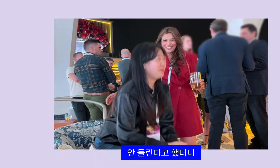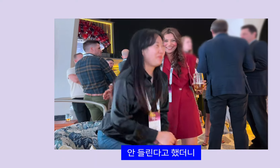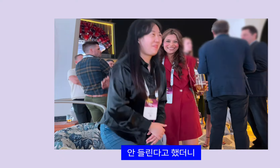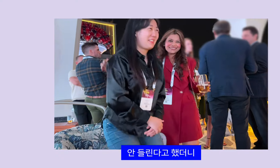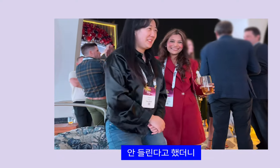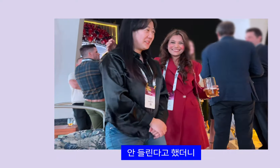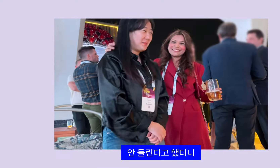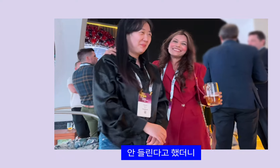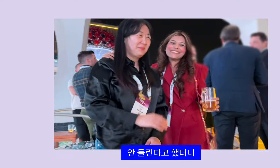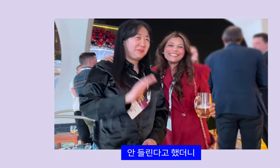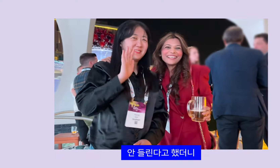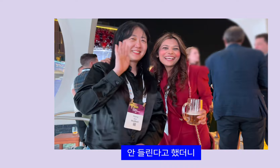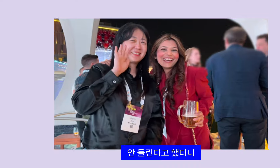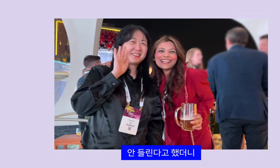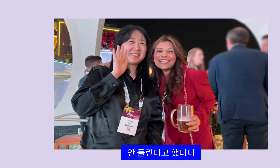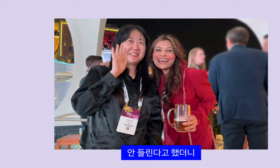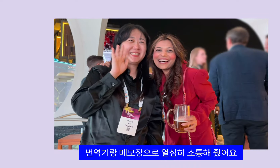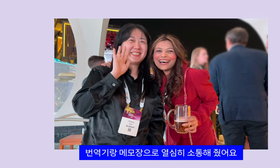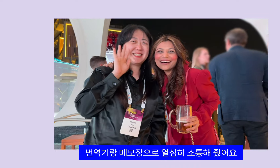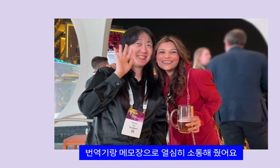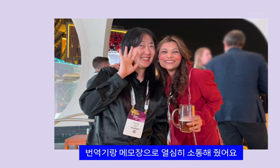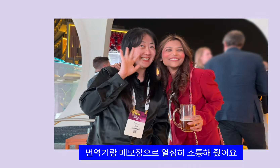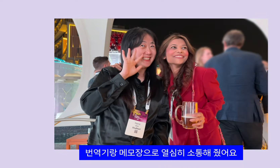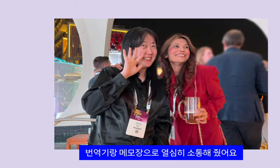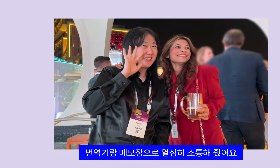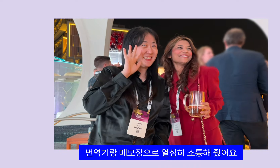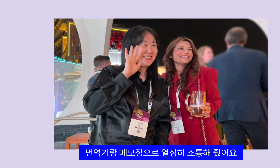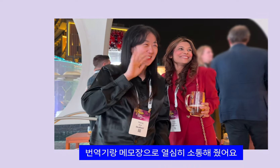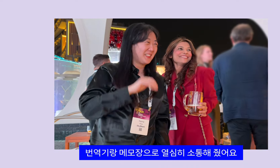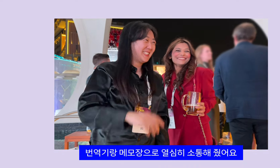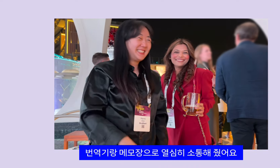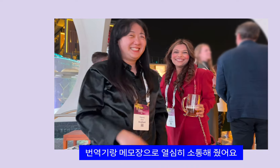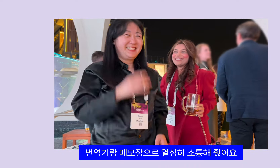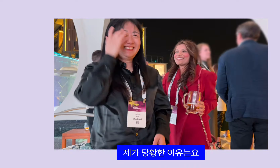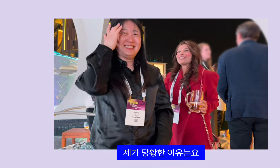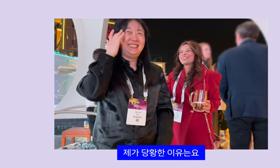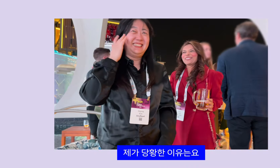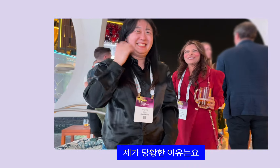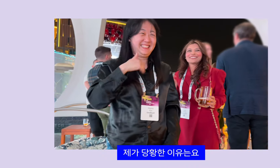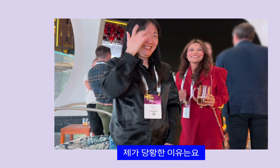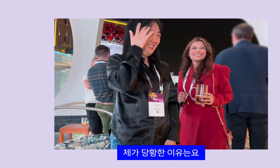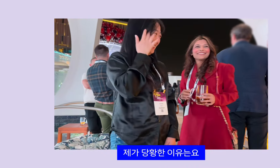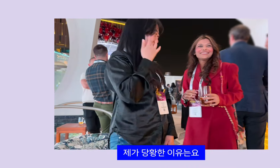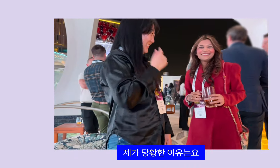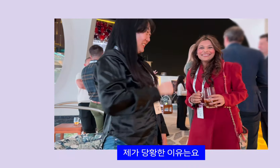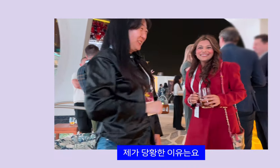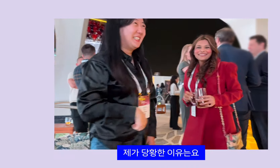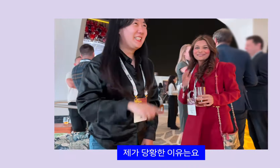and when we said she couldn't hear us, she tried her best to communicate with us using a translator and a notepad. The reason I was embarrassed is because